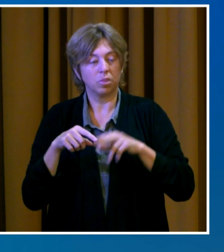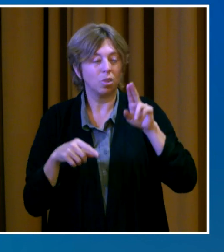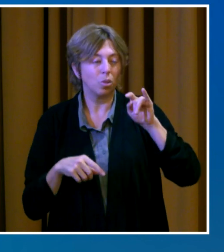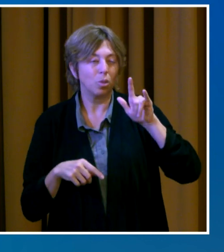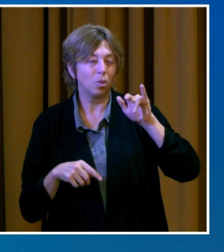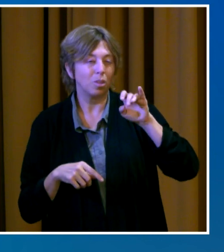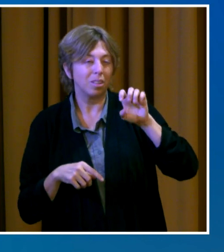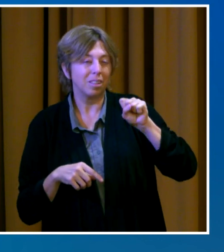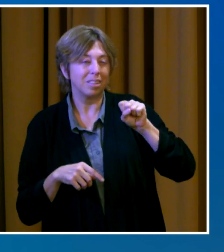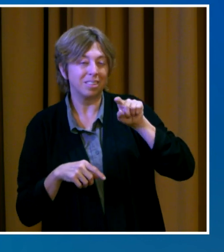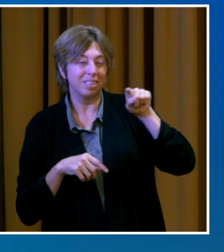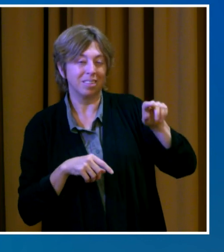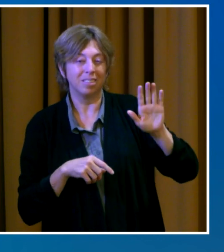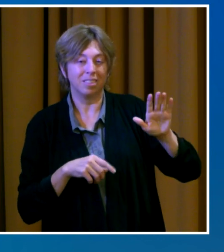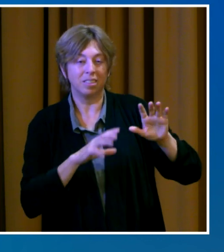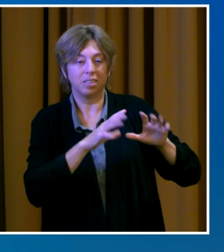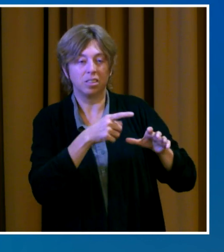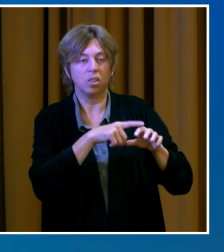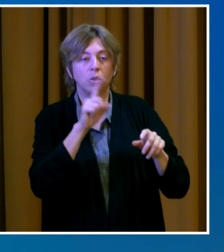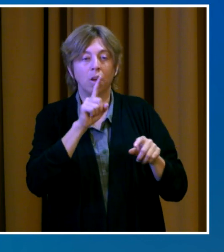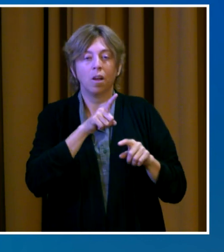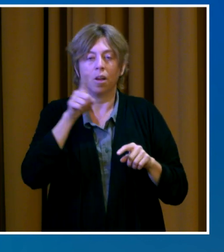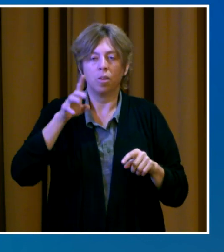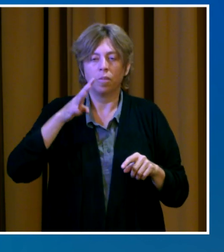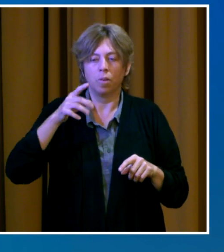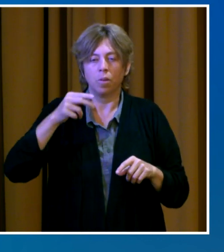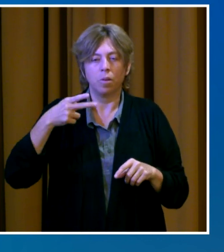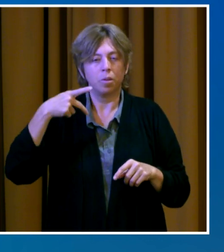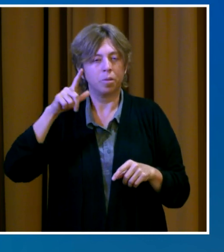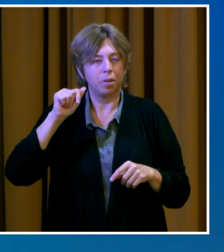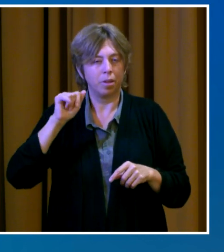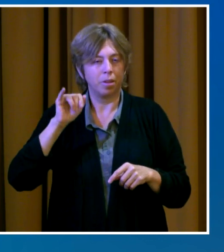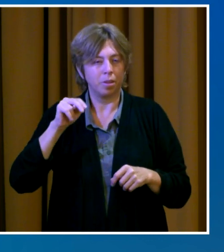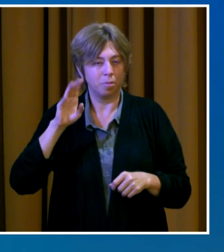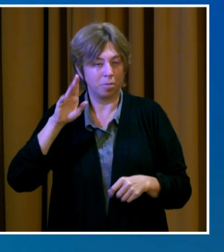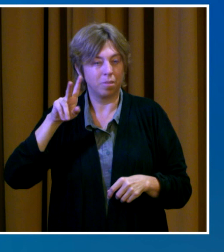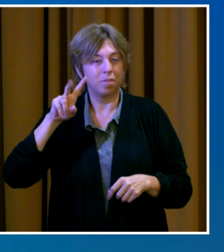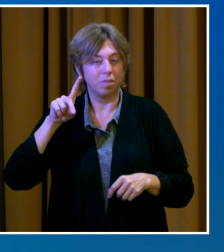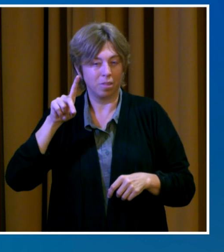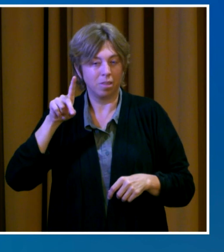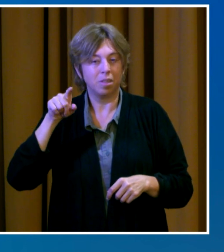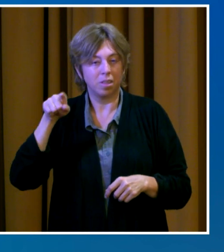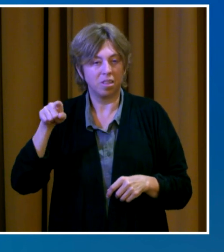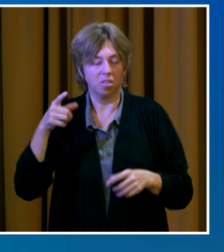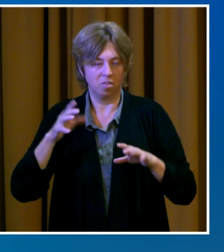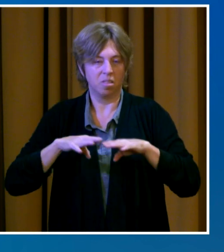Fourth Plain, has resumed full in-person service hours Monday through Friday.